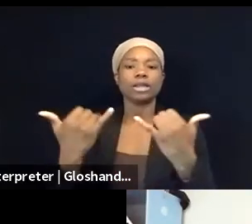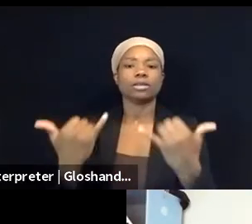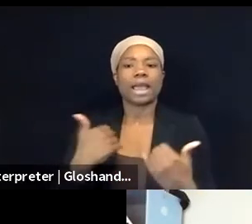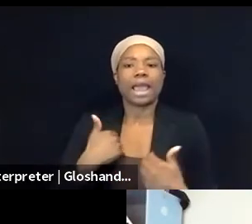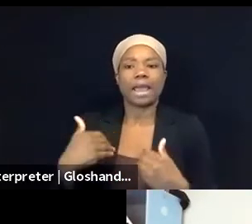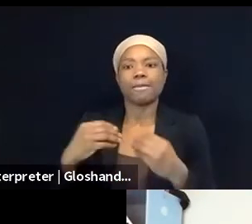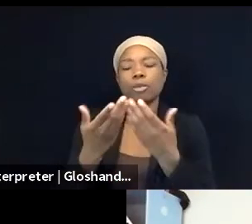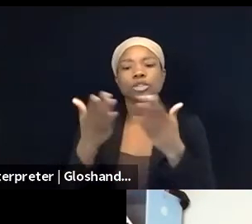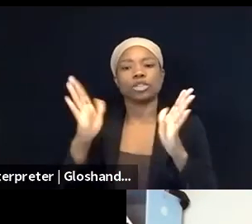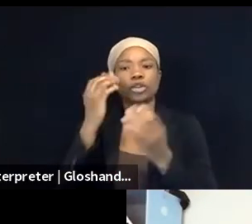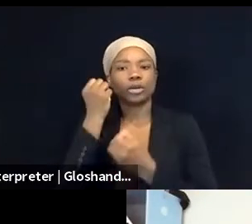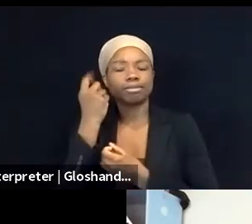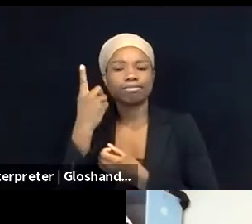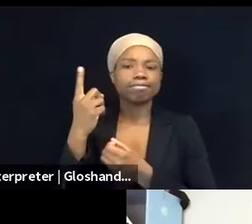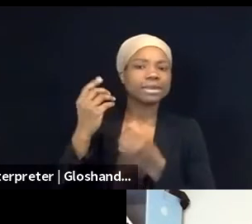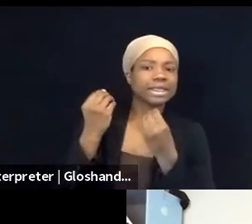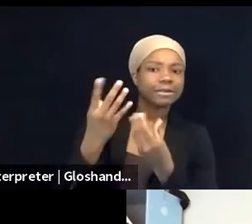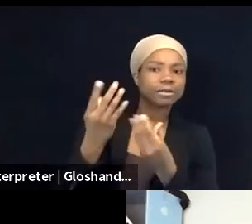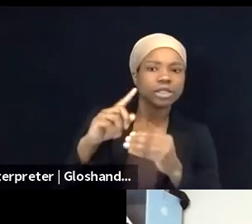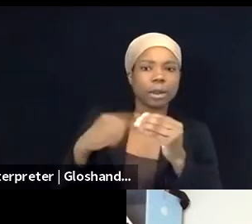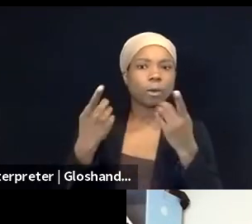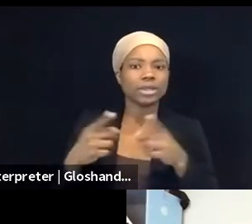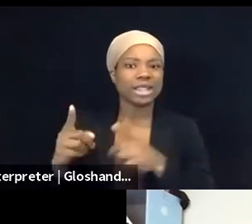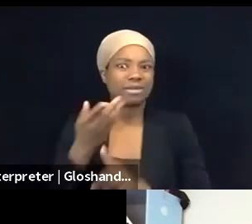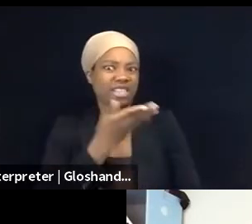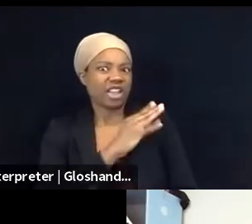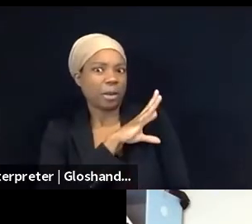but in some, what we have been seeing in the late,